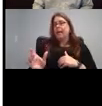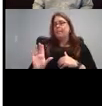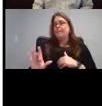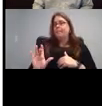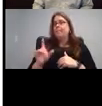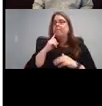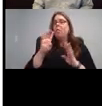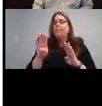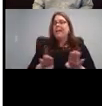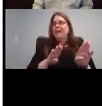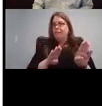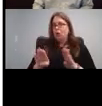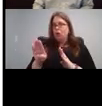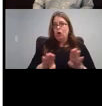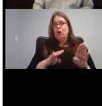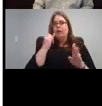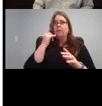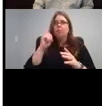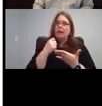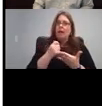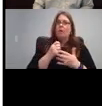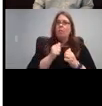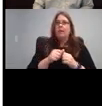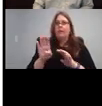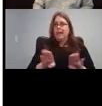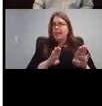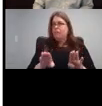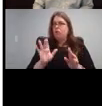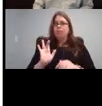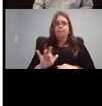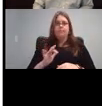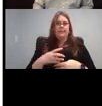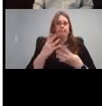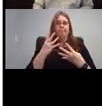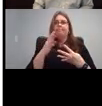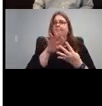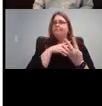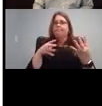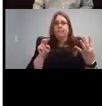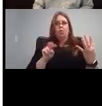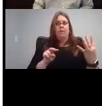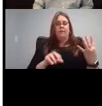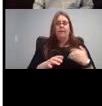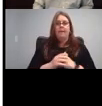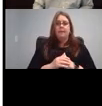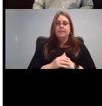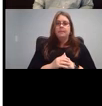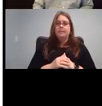So you know if you want some help with behavior, look at that. Just reflecting the world we